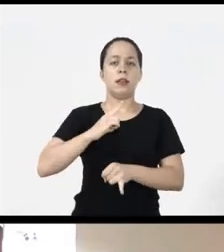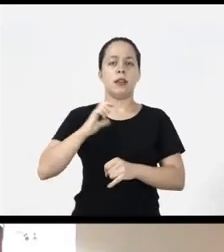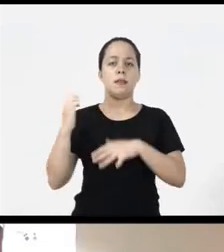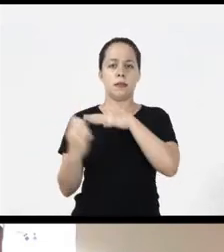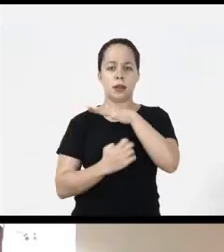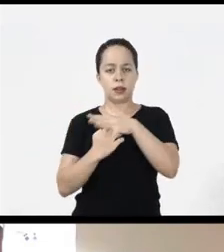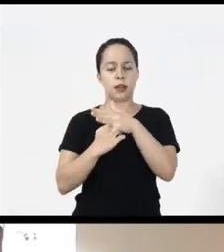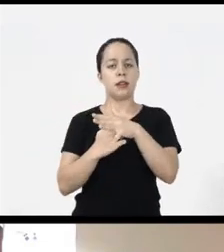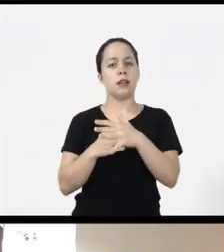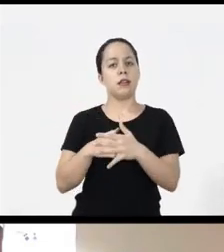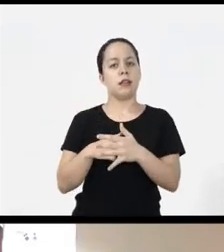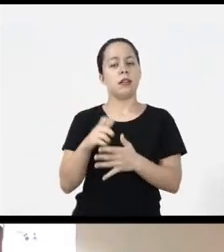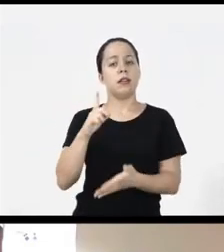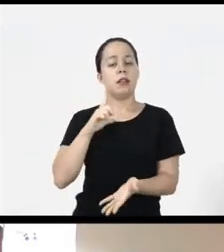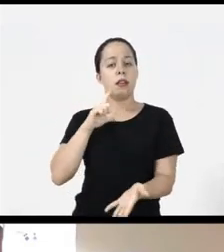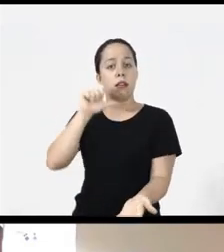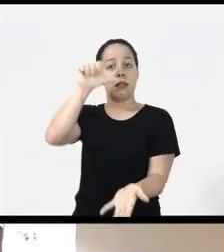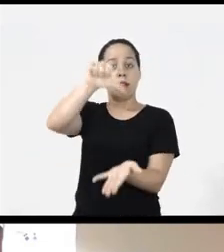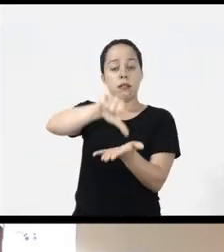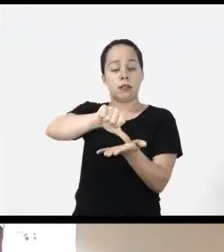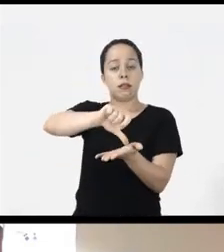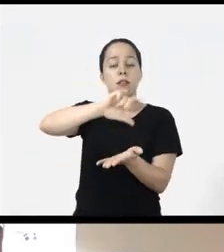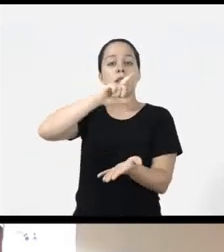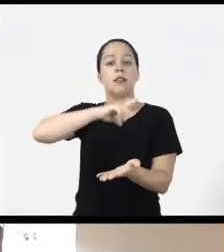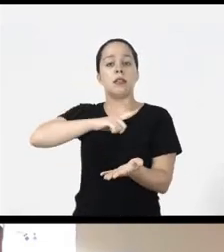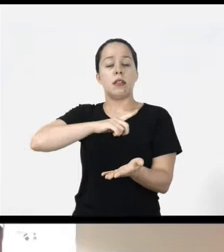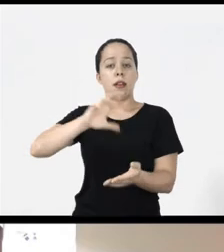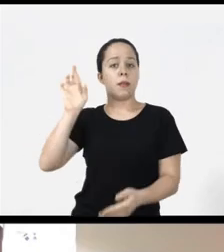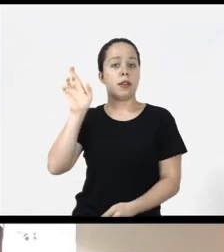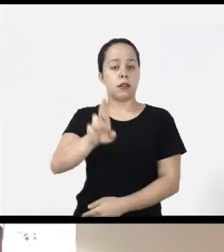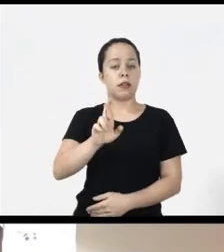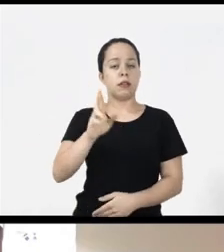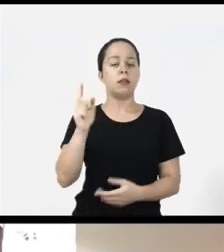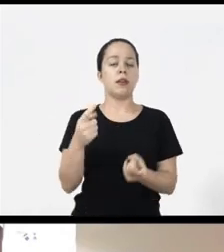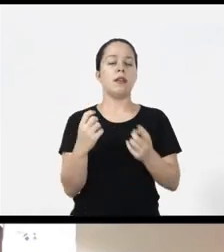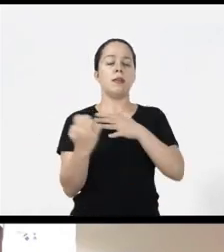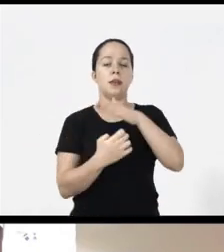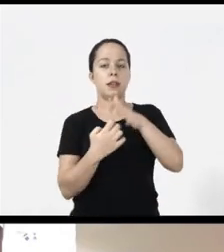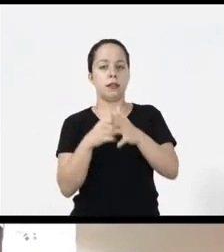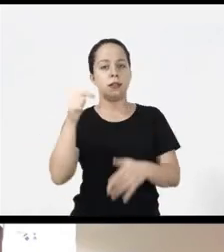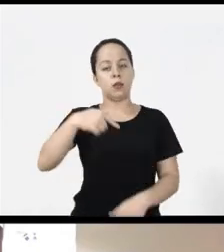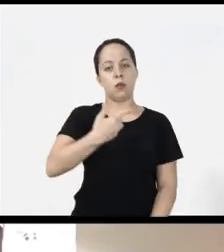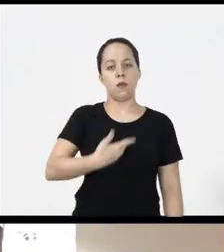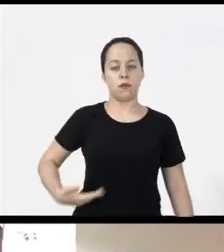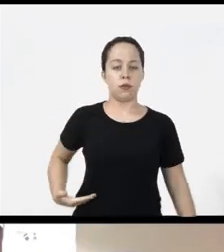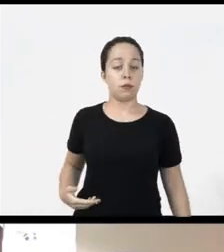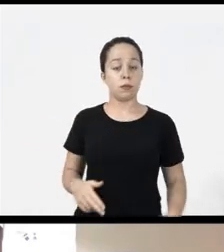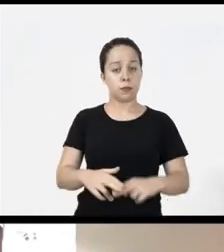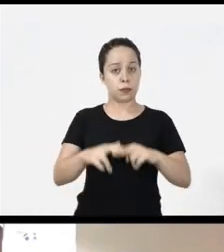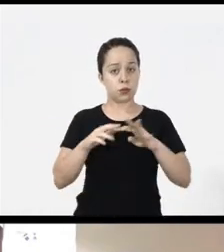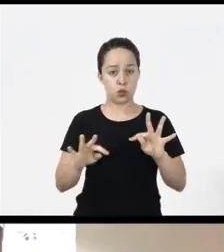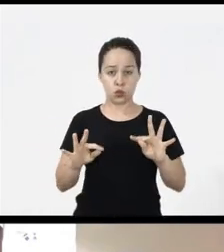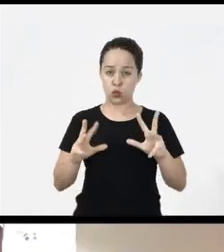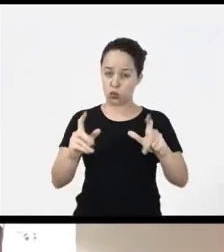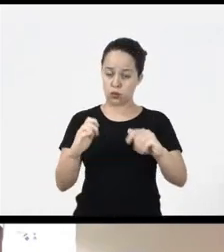by a company with head office or commercial representation in the country is mandatory or by government agencies, that is, all